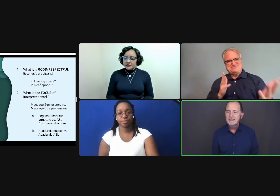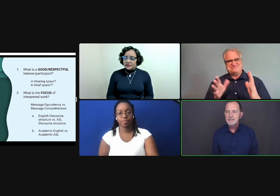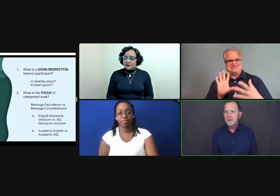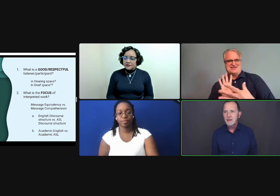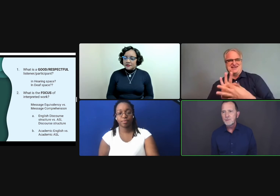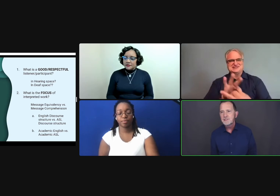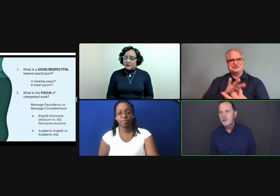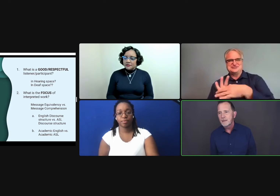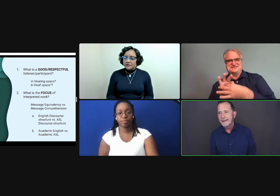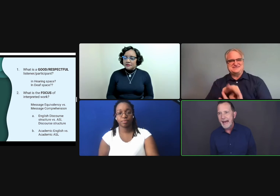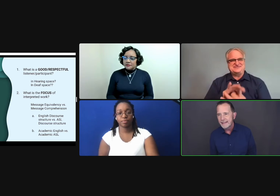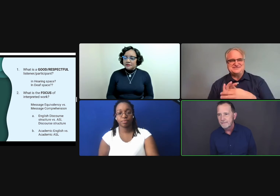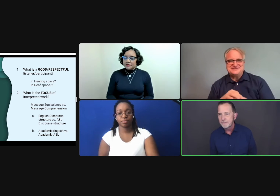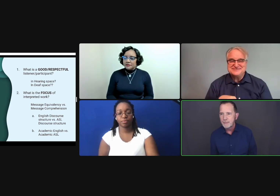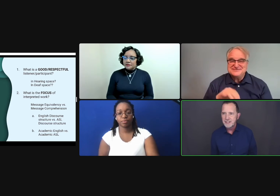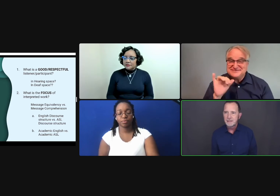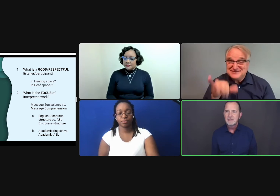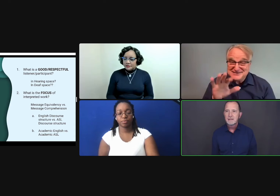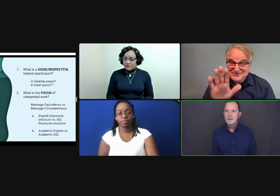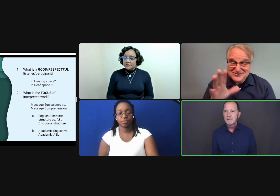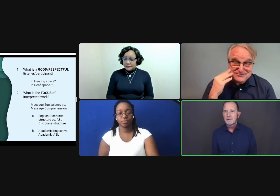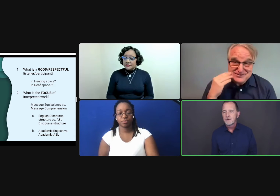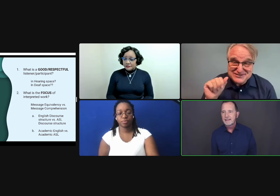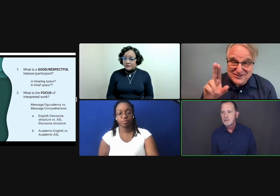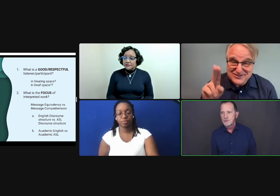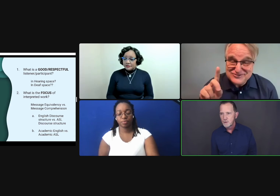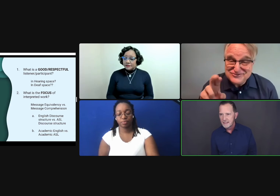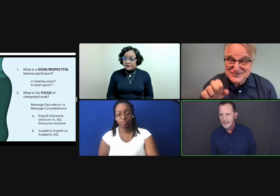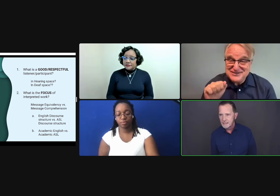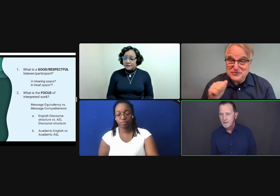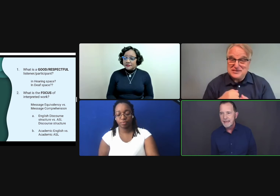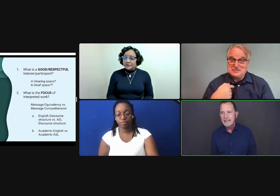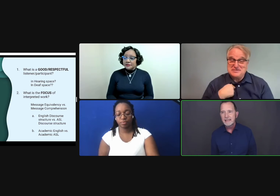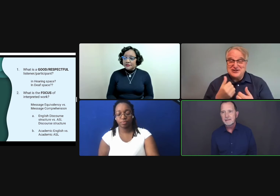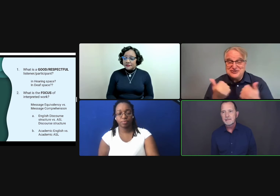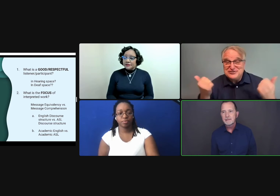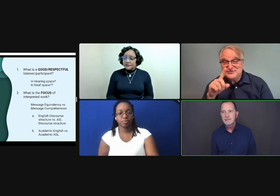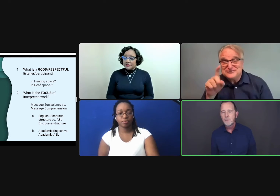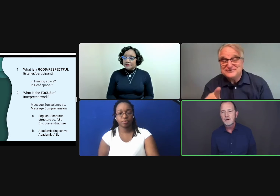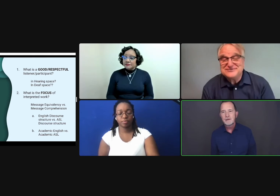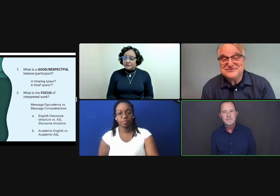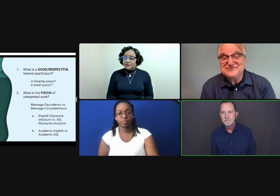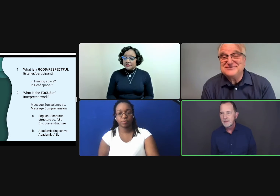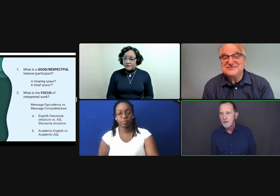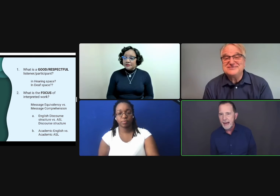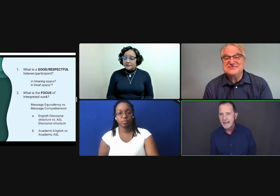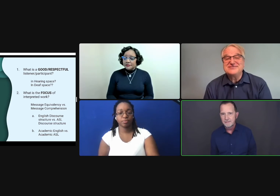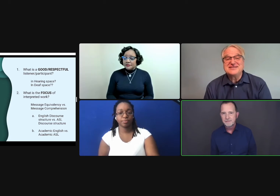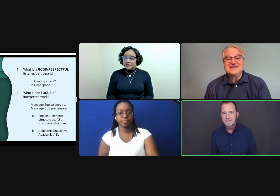It's just we're not talking about adding information or anything along those lines, but making it more interactive.